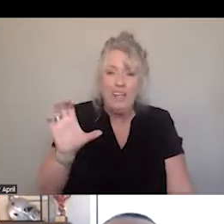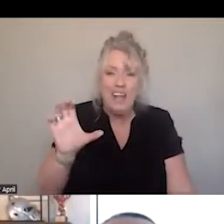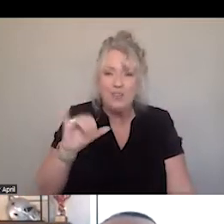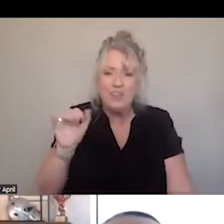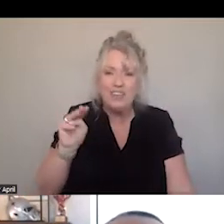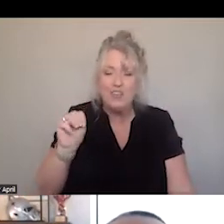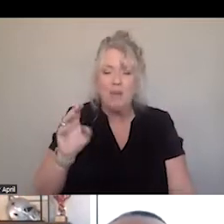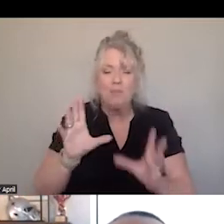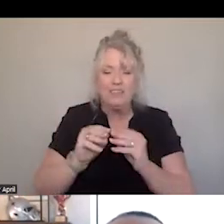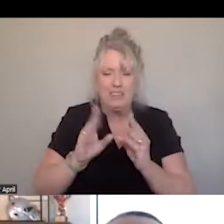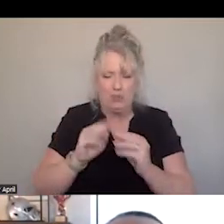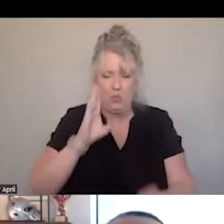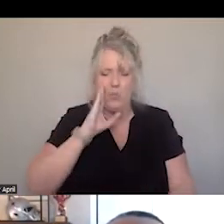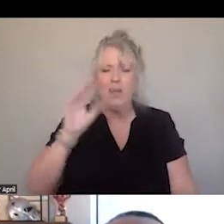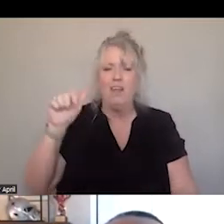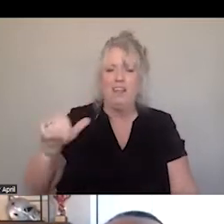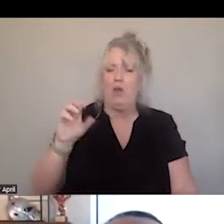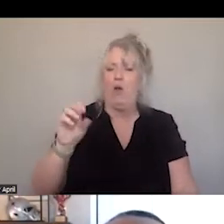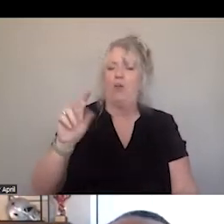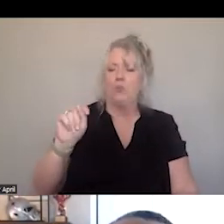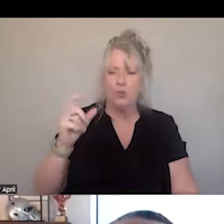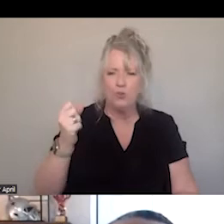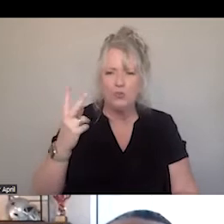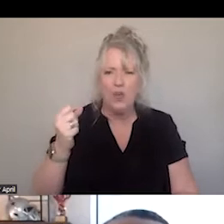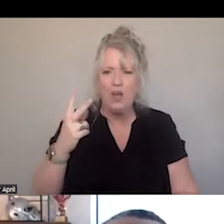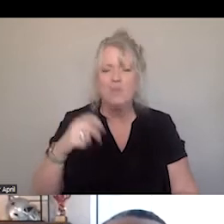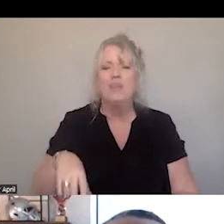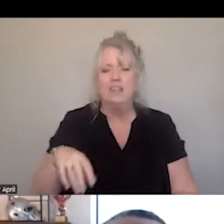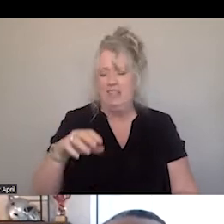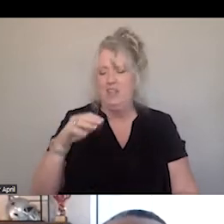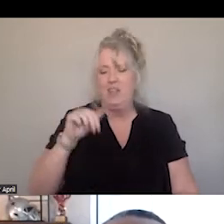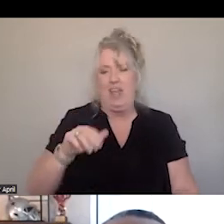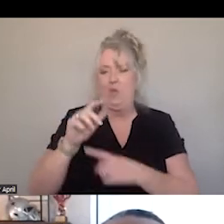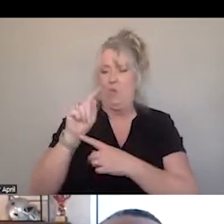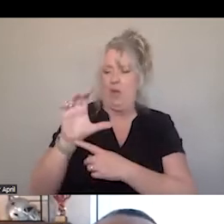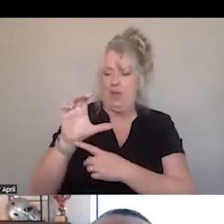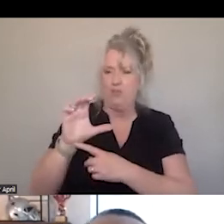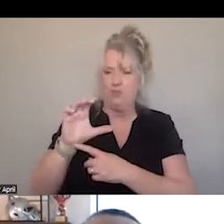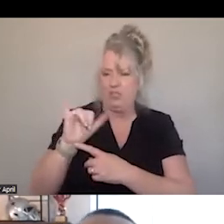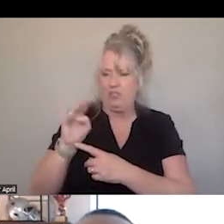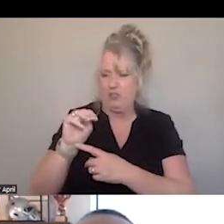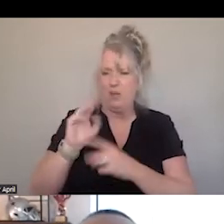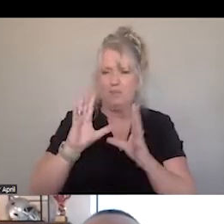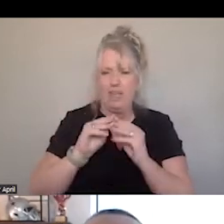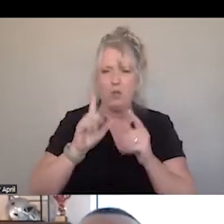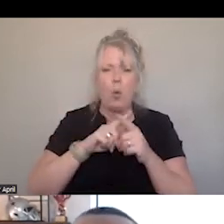WILL BE COMING UP ON OCTOBER 12th. AT THE 100th, SHIFTING GEARS, SOMETHING DIFFERENT.